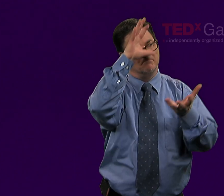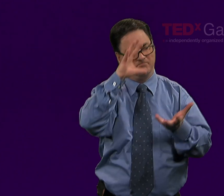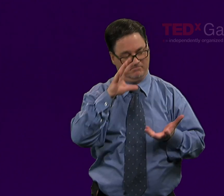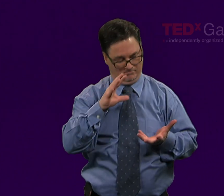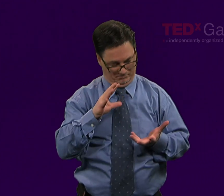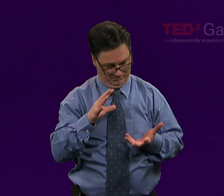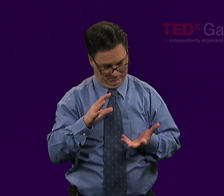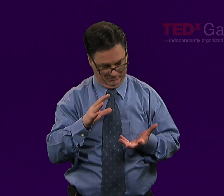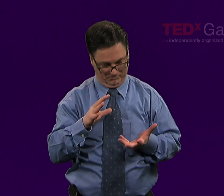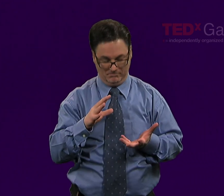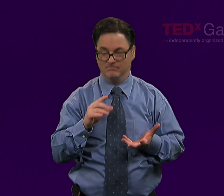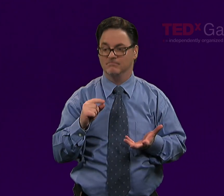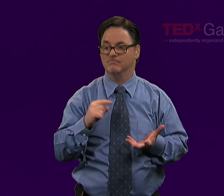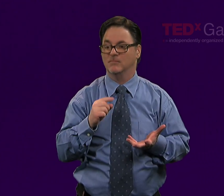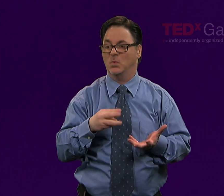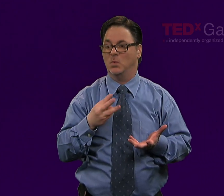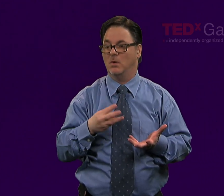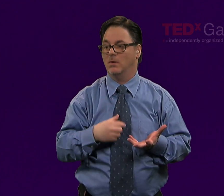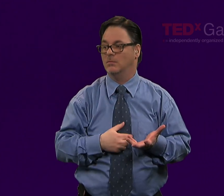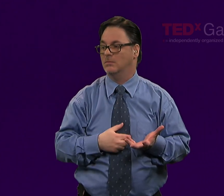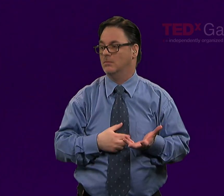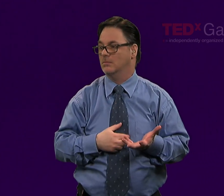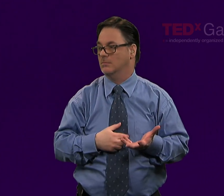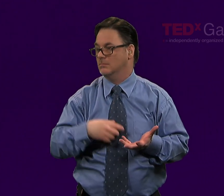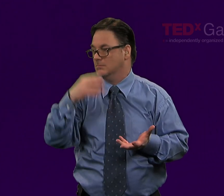So this message is really for the world.